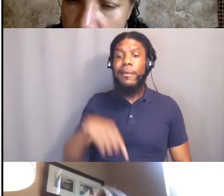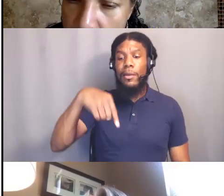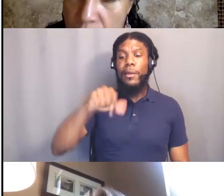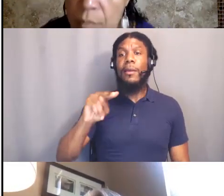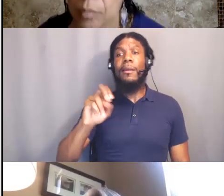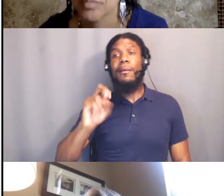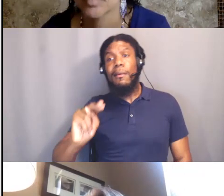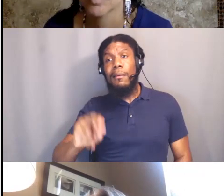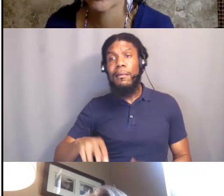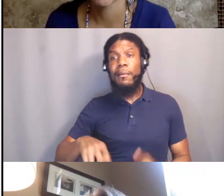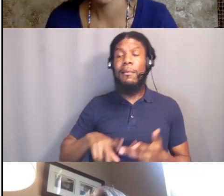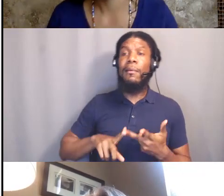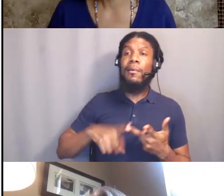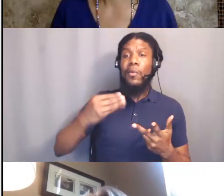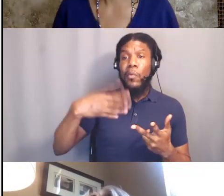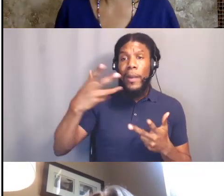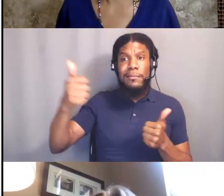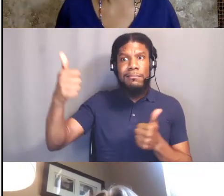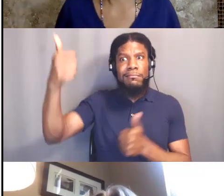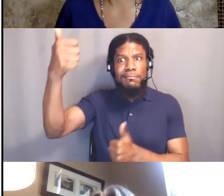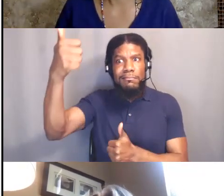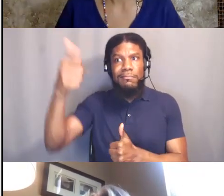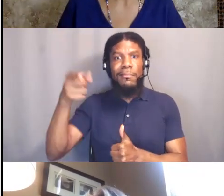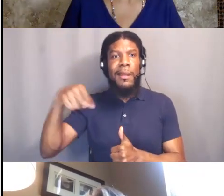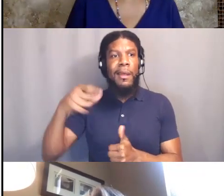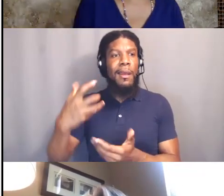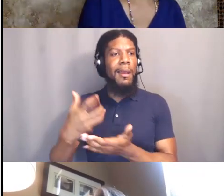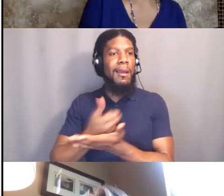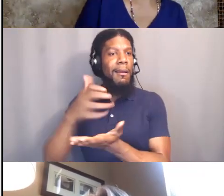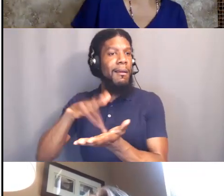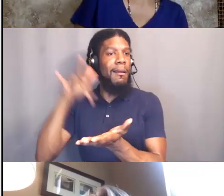all of them using Christianity as their front when in fact